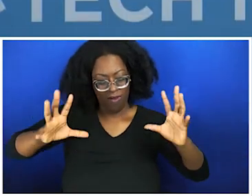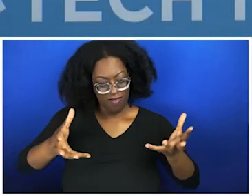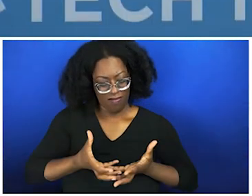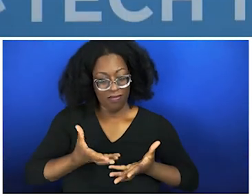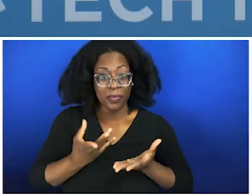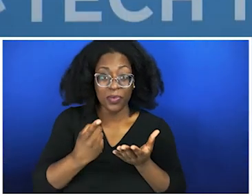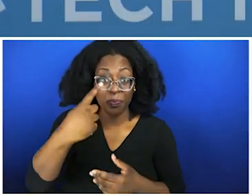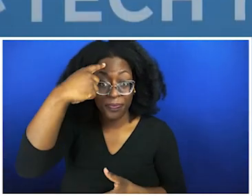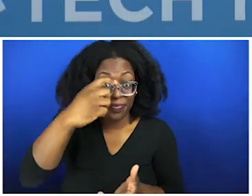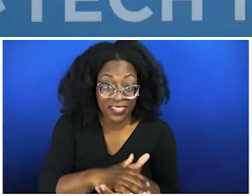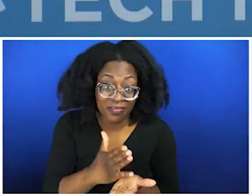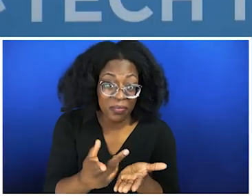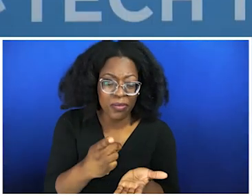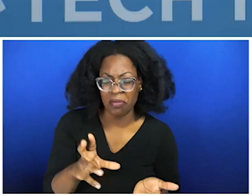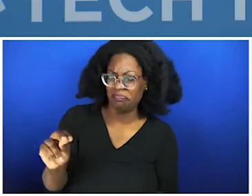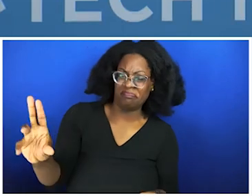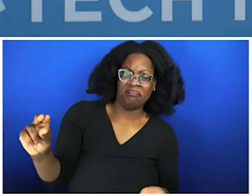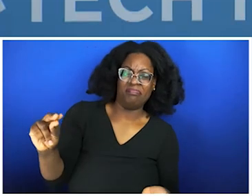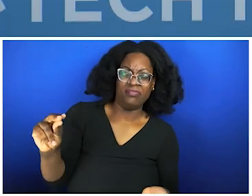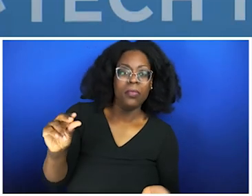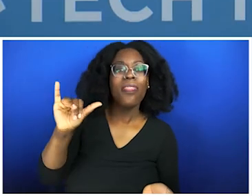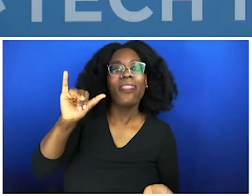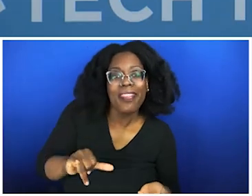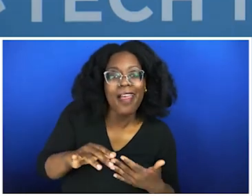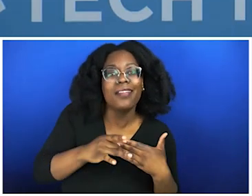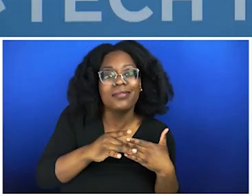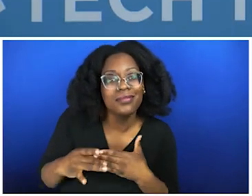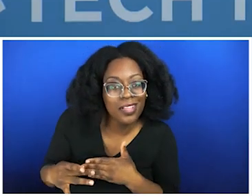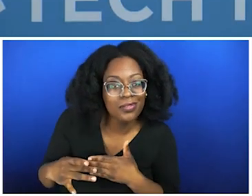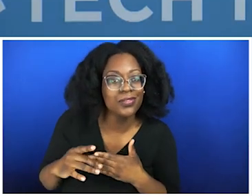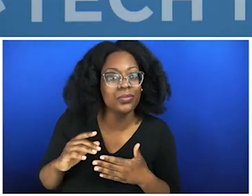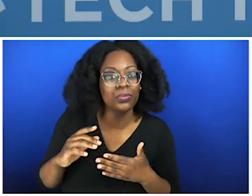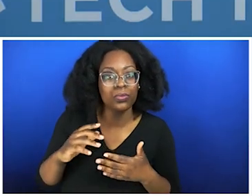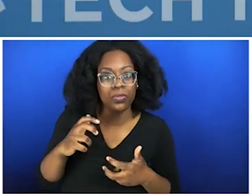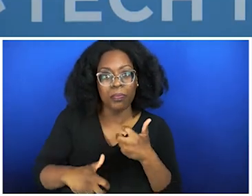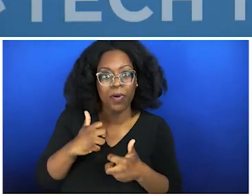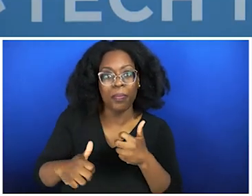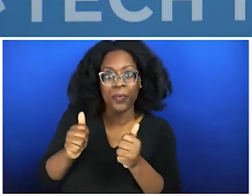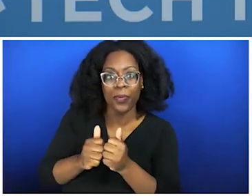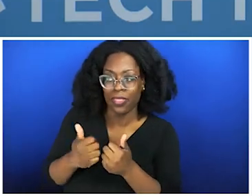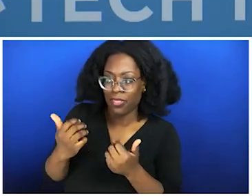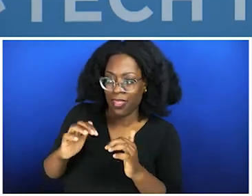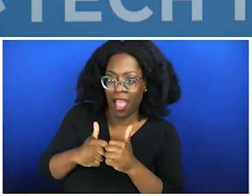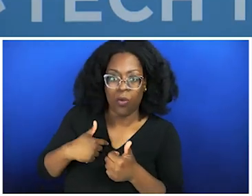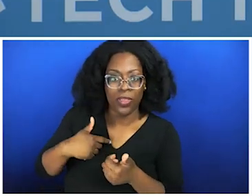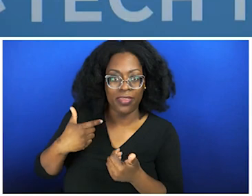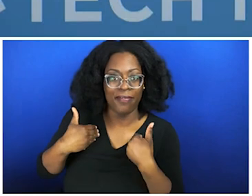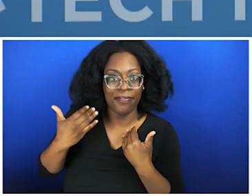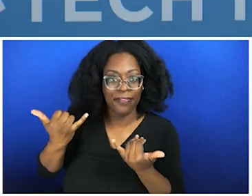hard conversations. That's how we got that man in the office in the first place. Because we can't have these difficult and hard conversations — and we like to live in la-la land, we